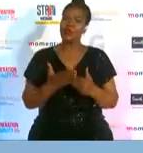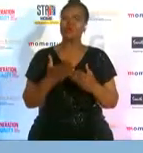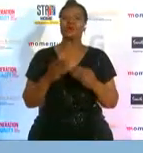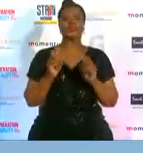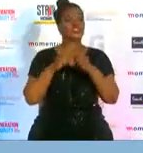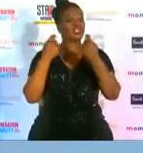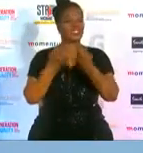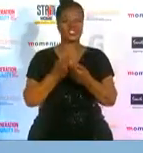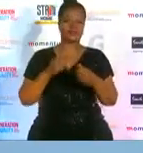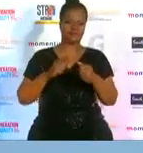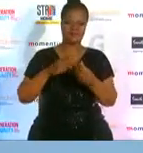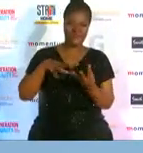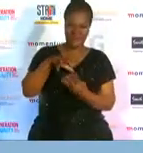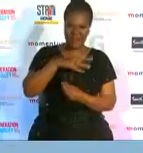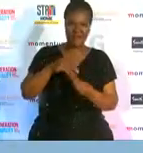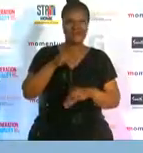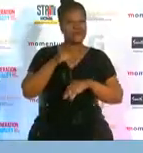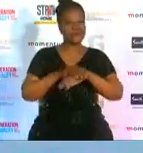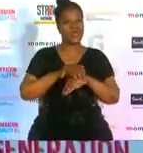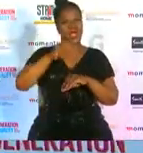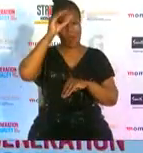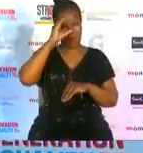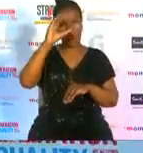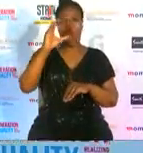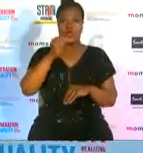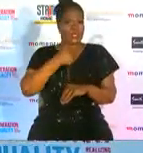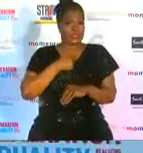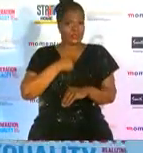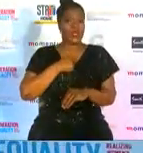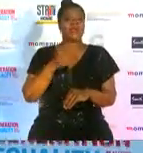friends my coach and ksdn cycling and cycling south africa